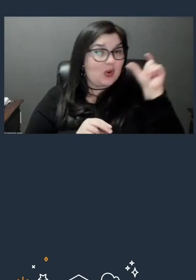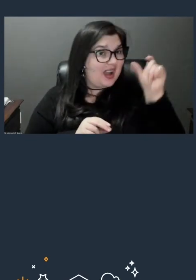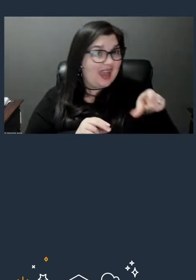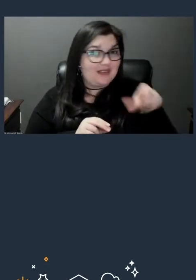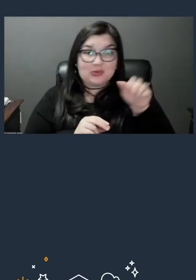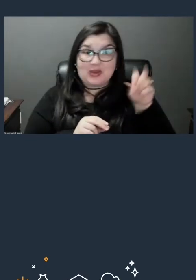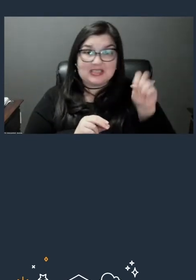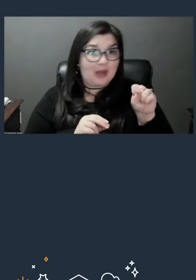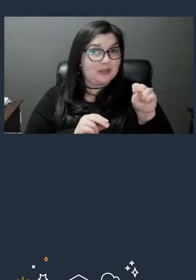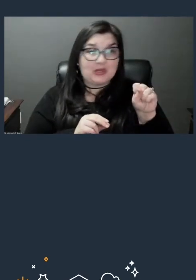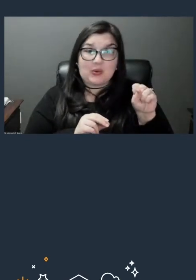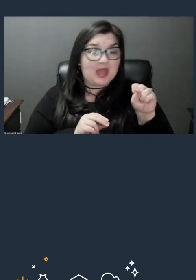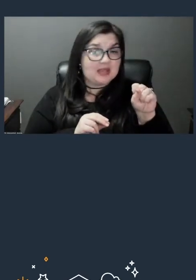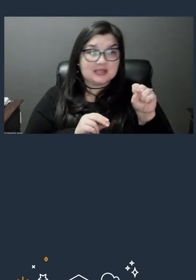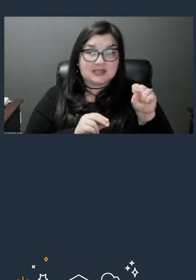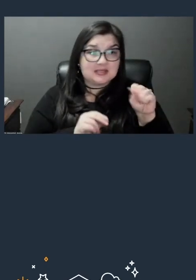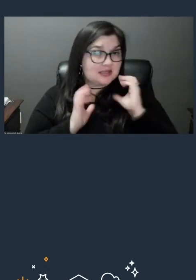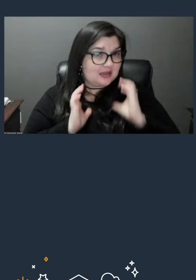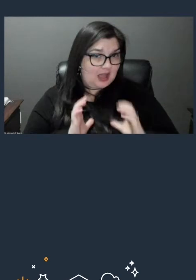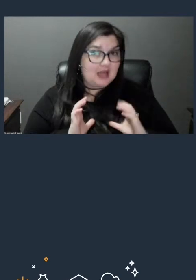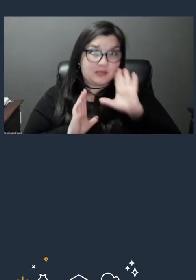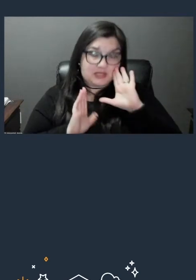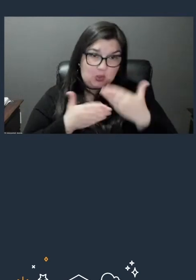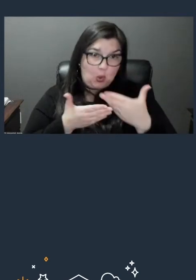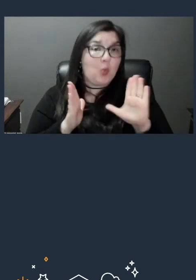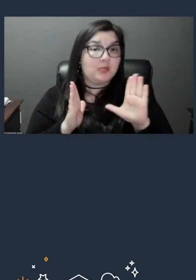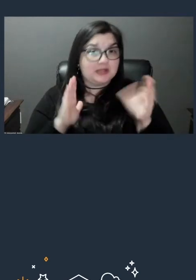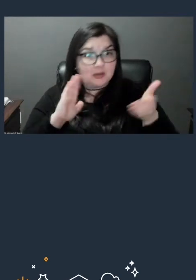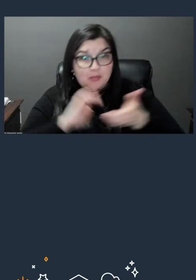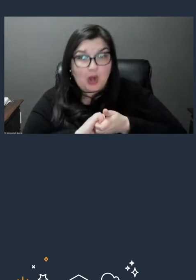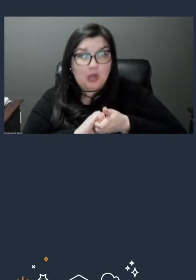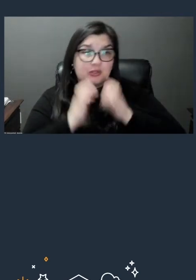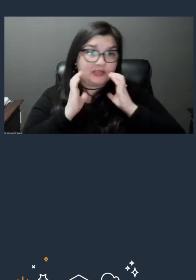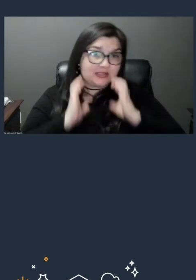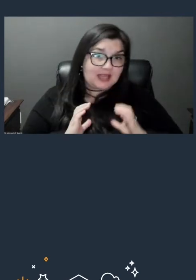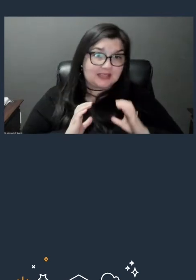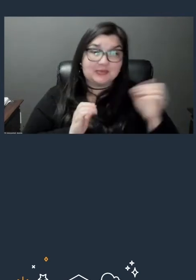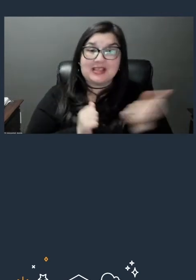to our AWS customers and partners too. You know, one thing I love about this,